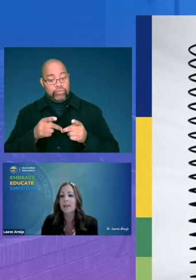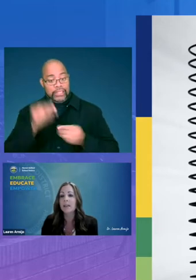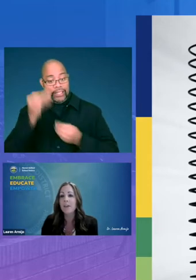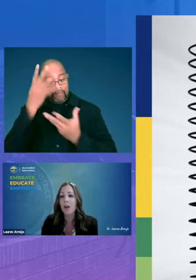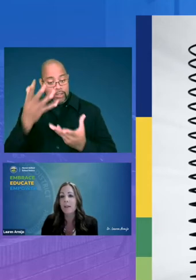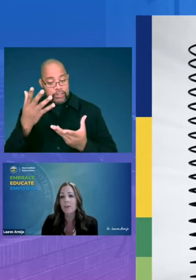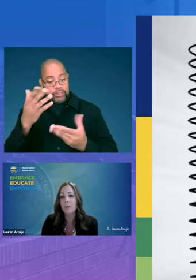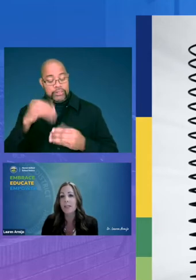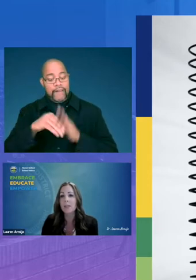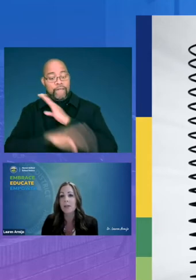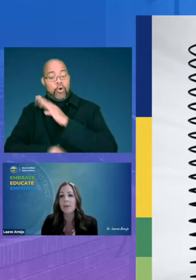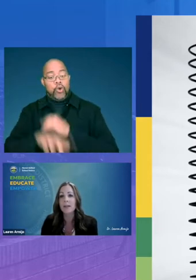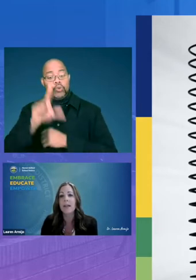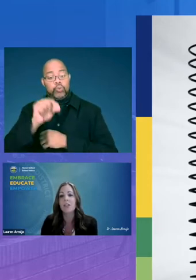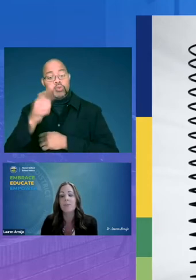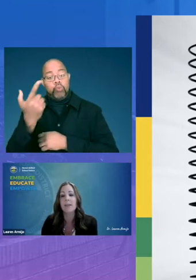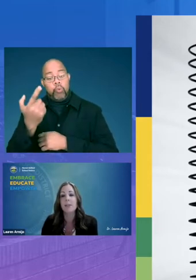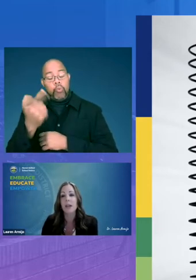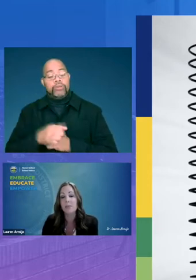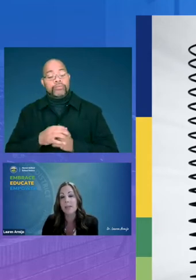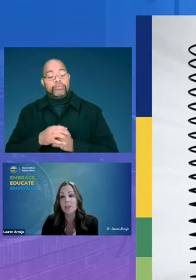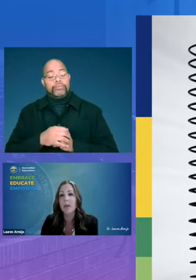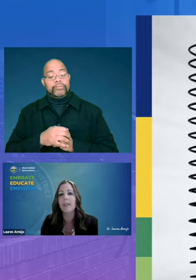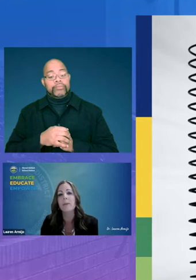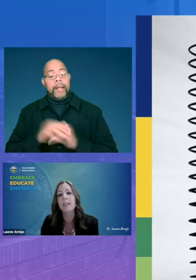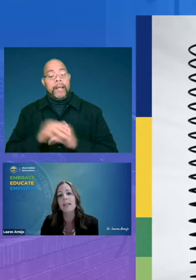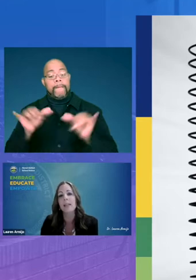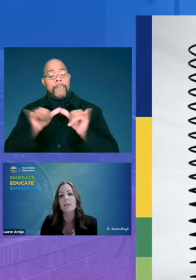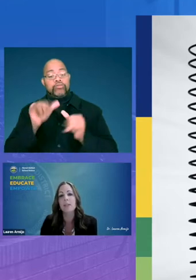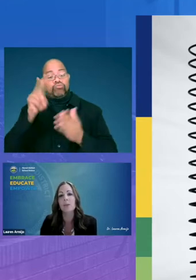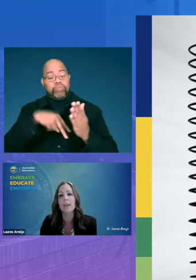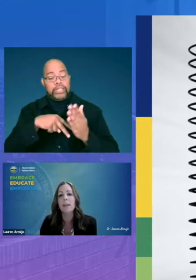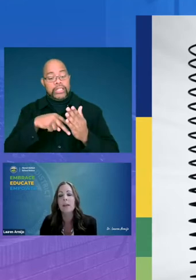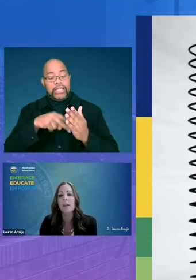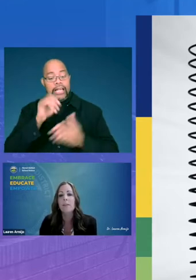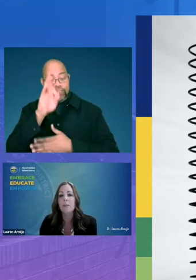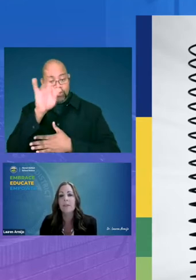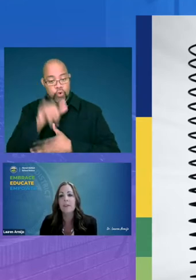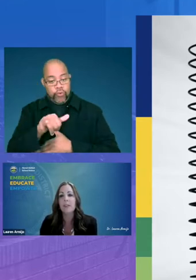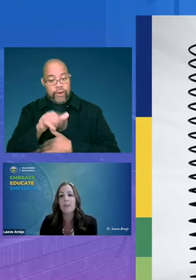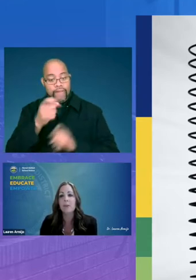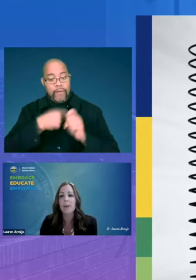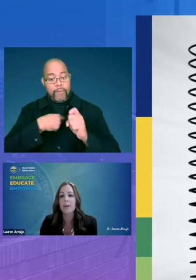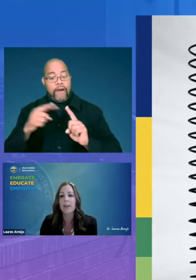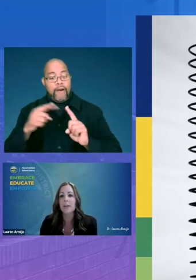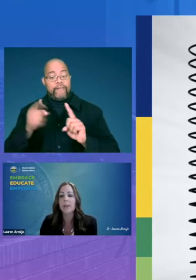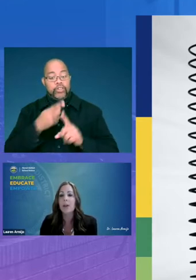the fall of 2021 as as measured by the reading inventory from our first through 12th graders